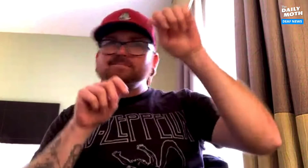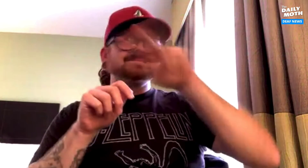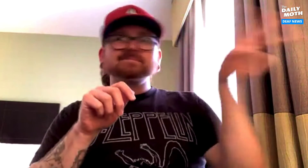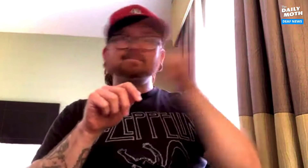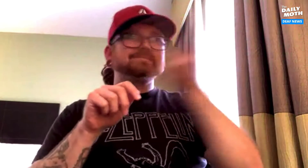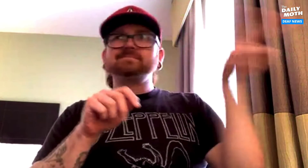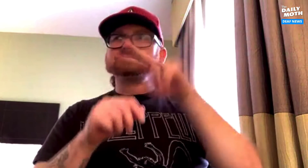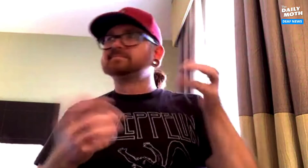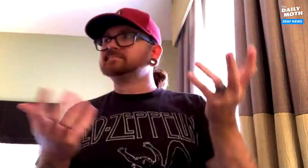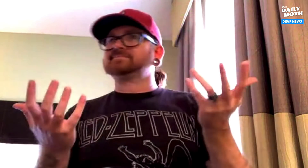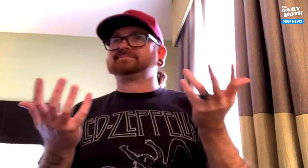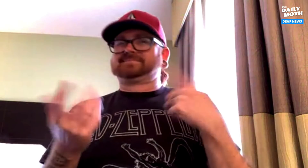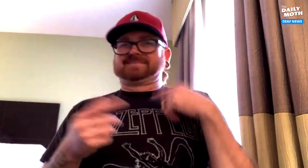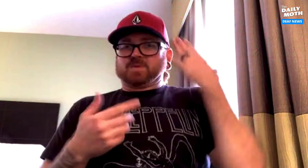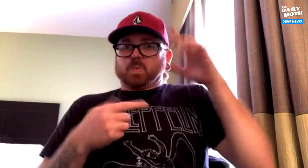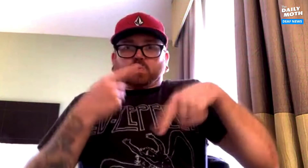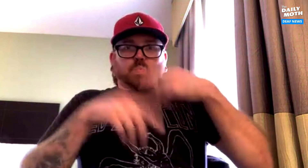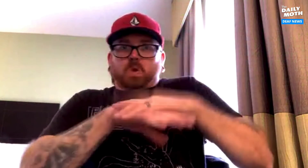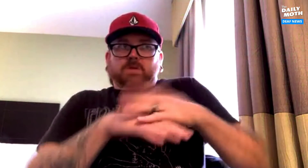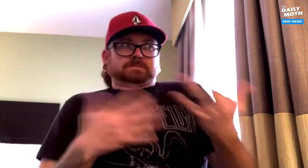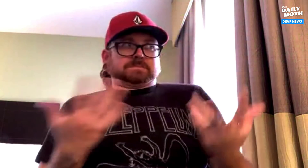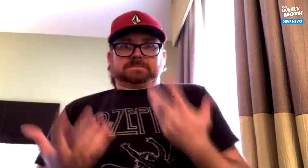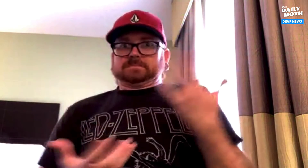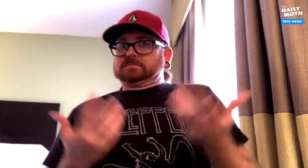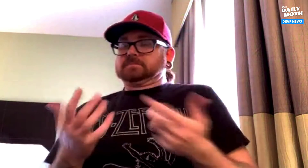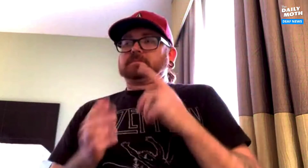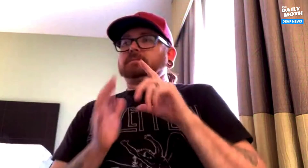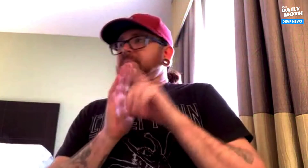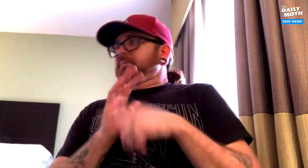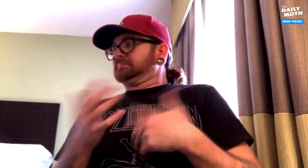I could only look through the window and did not know what was going on.